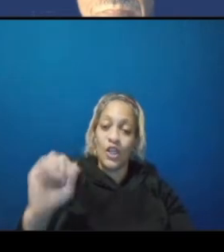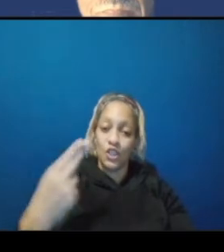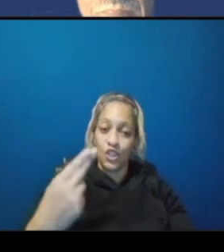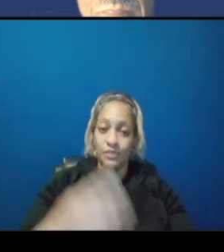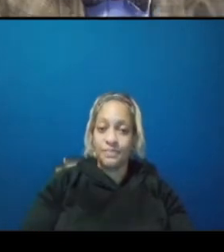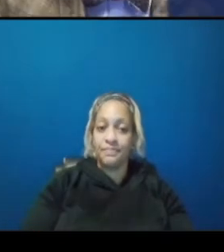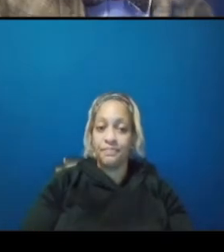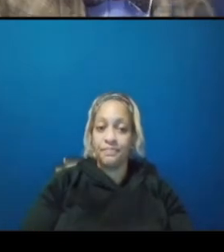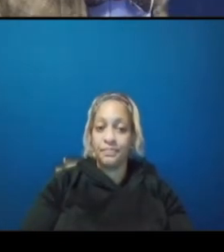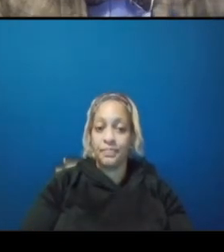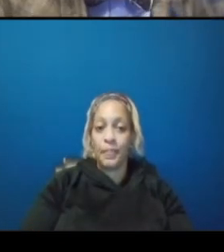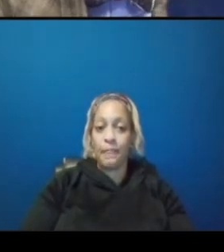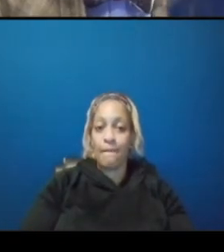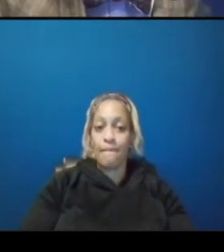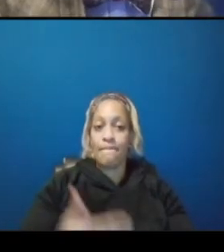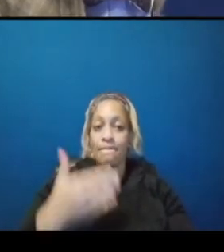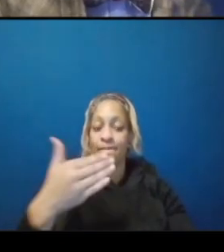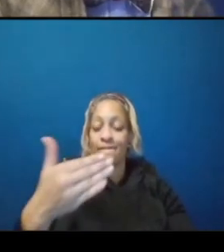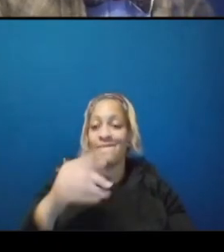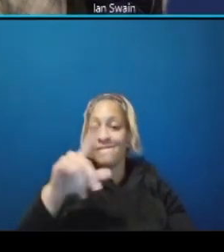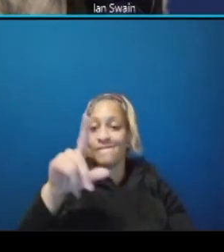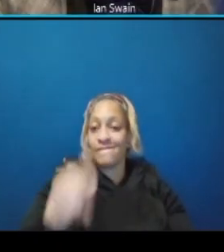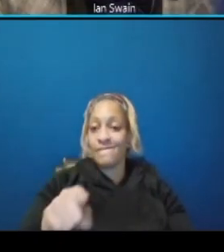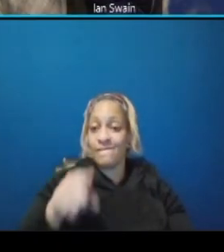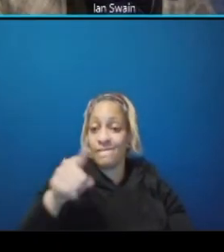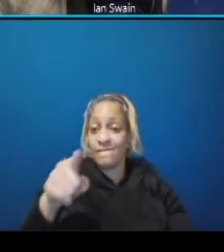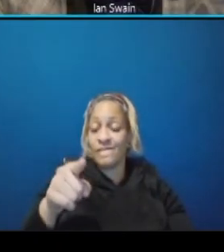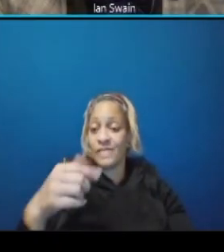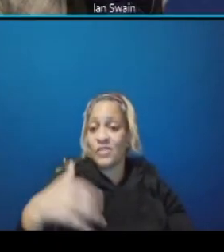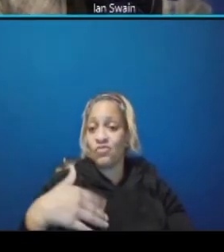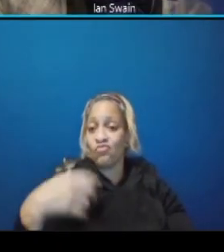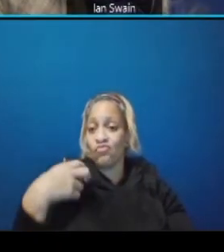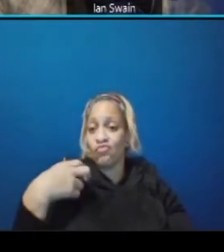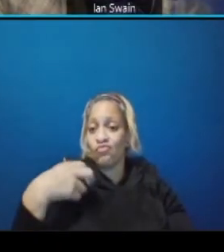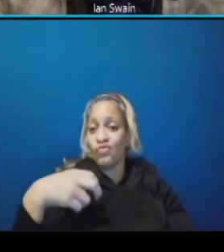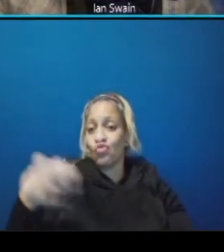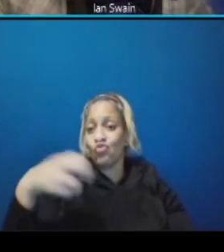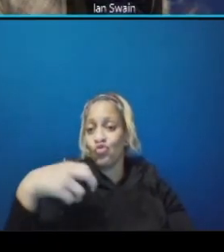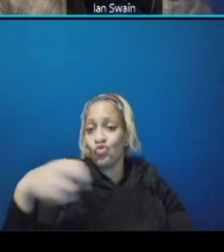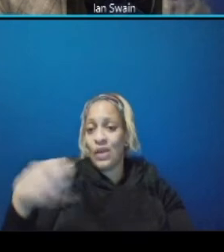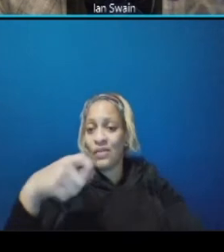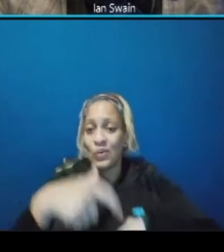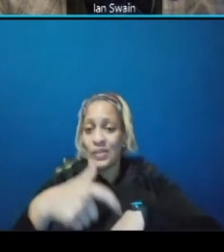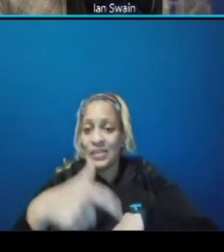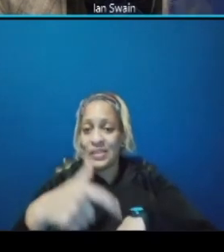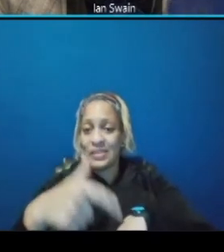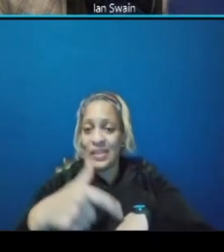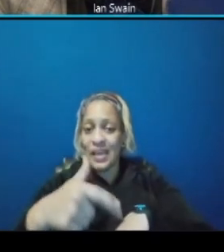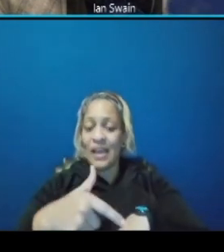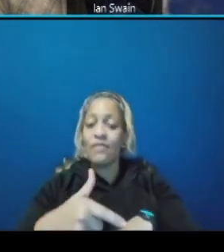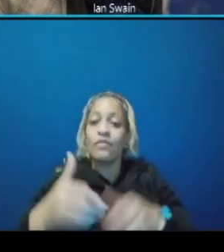next question do you have travel time estimates for a streetcar trip along the platforms this i'm